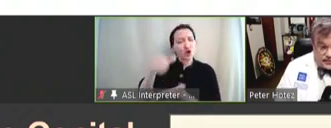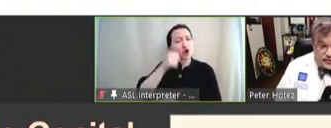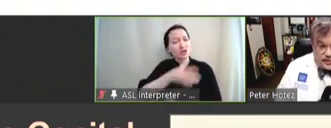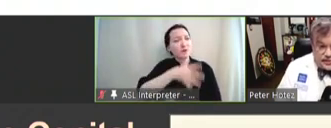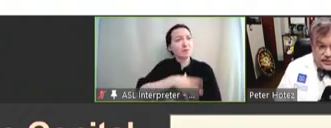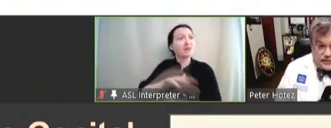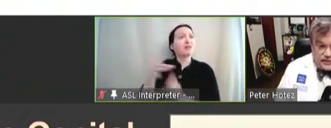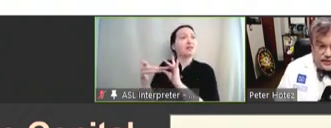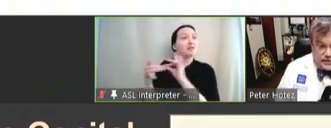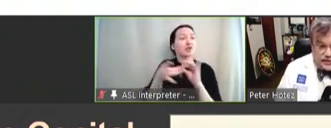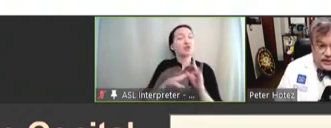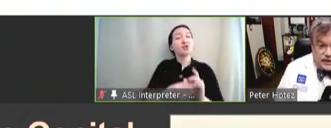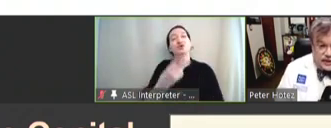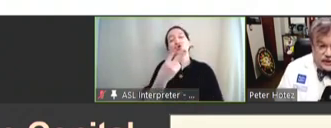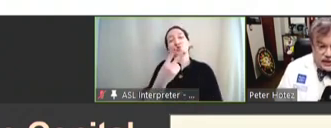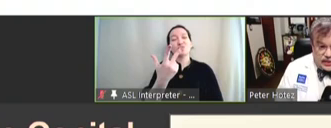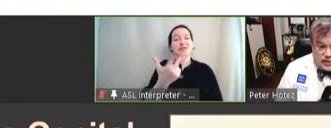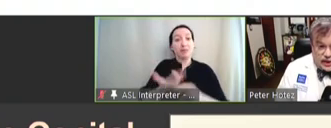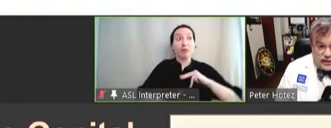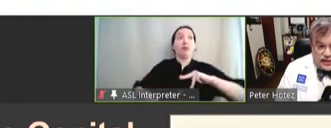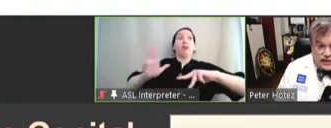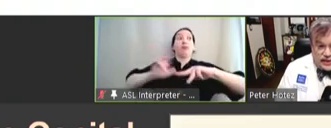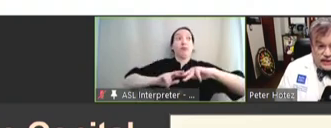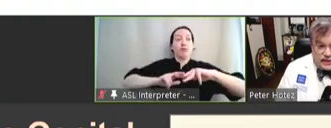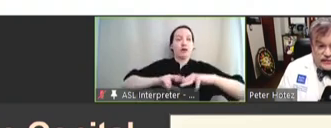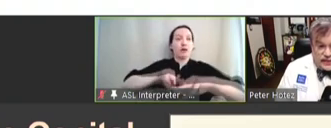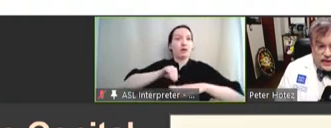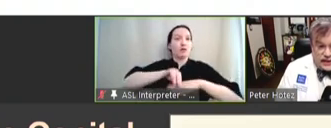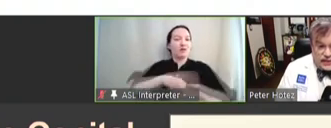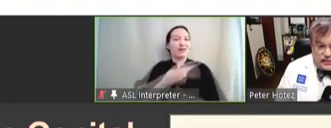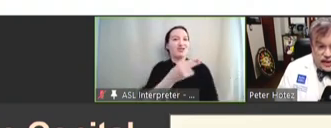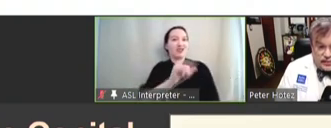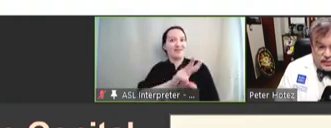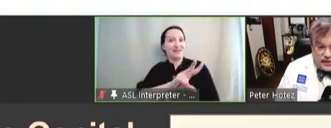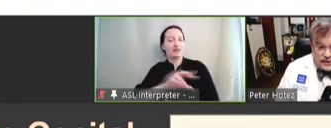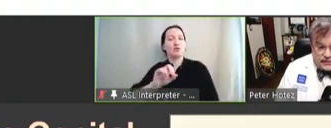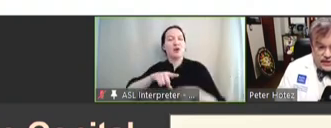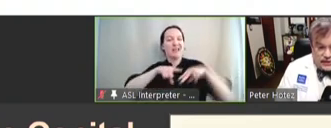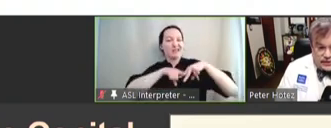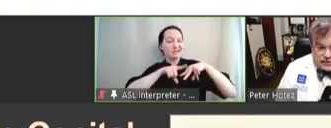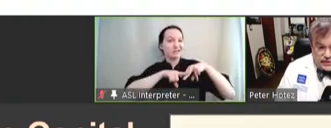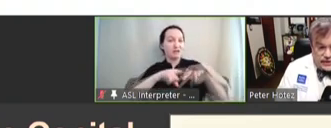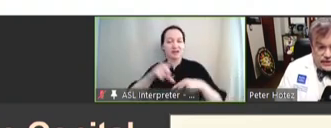a two to three-fold increase in acquiring HIV AIDS, probably because the ulcerative disease